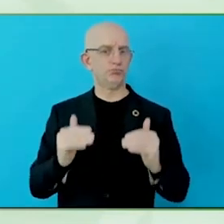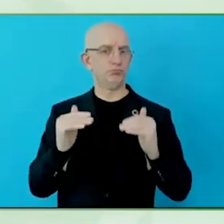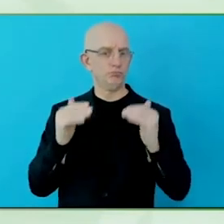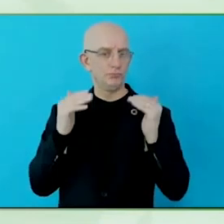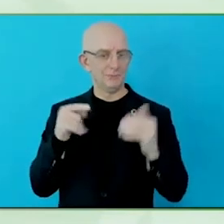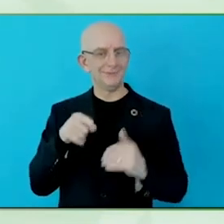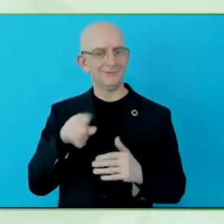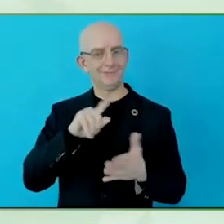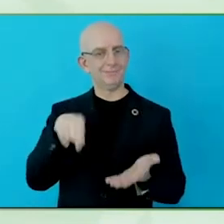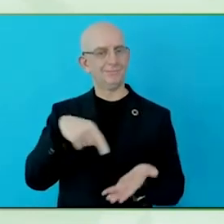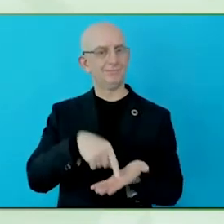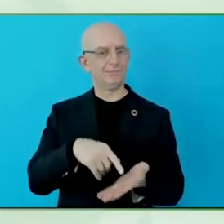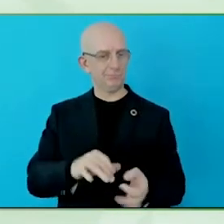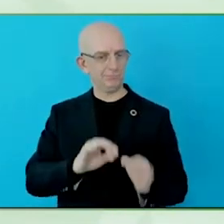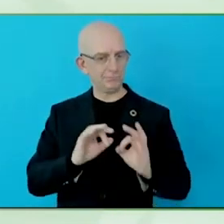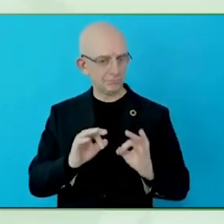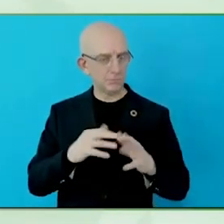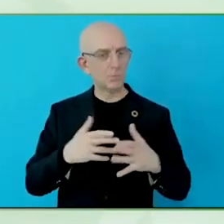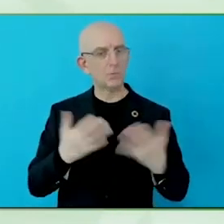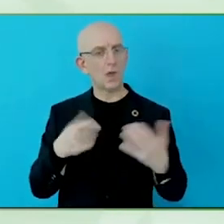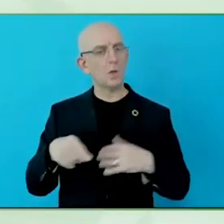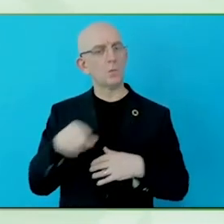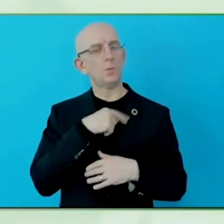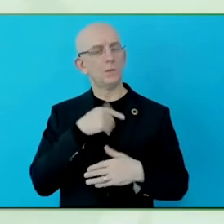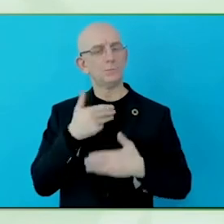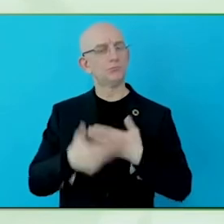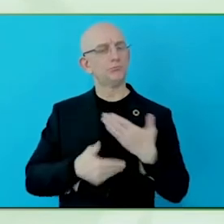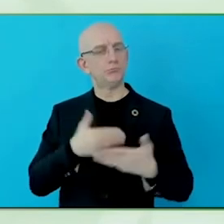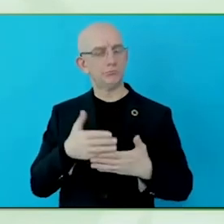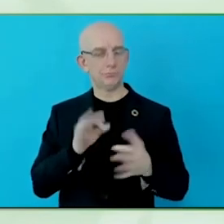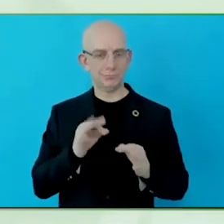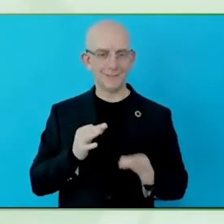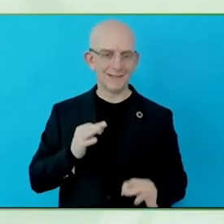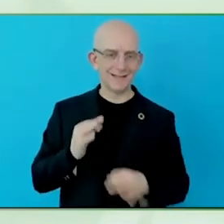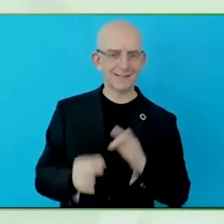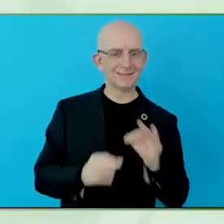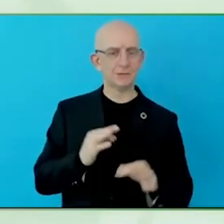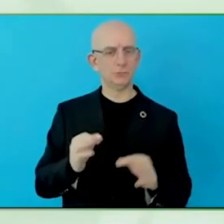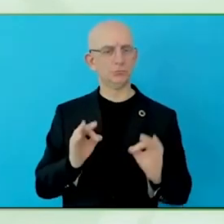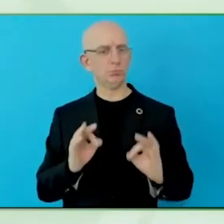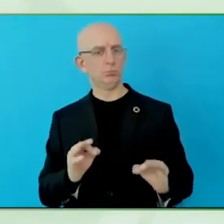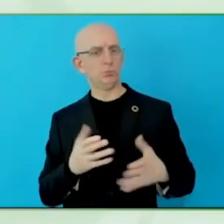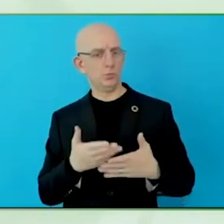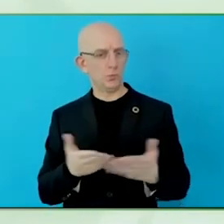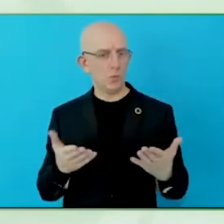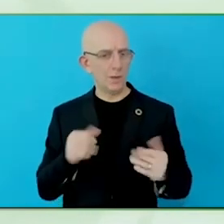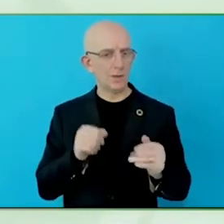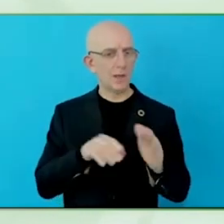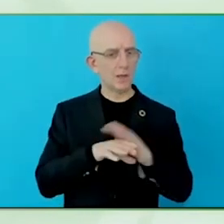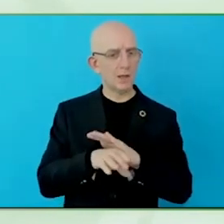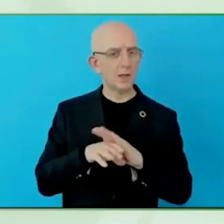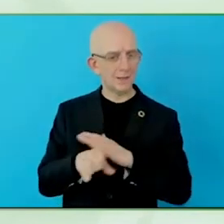in groups around the bank, to understand what it is that they can